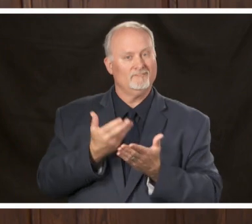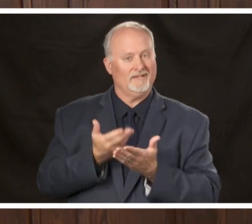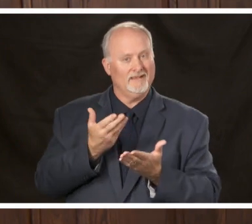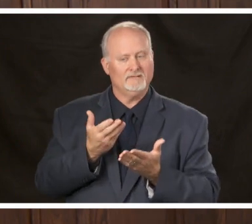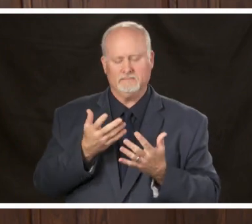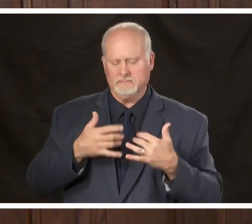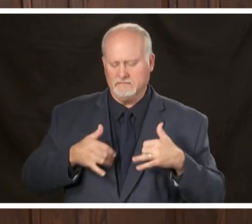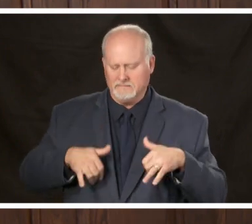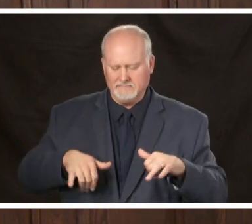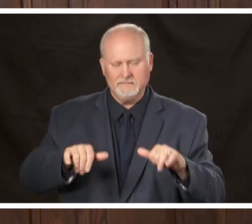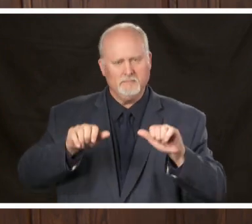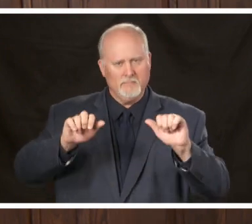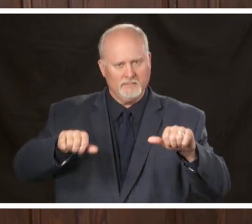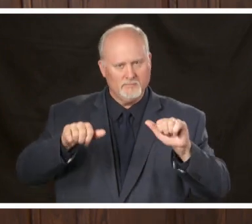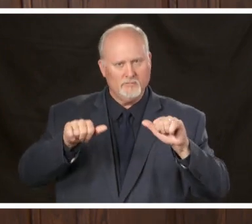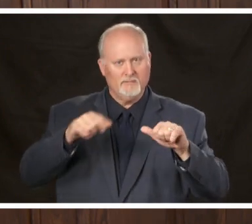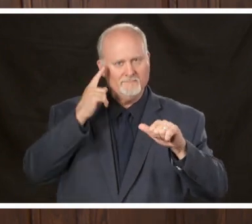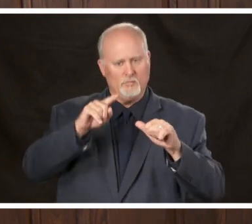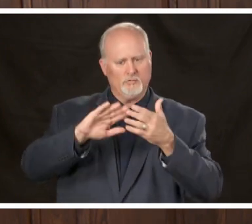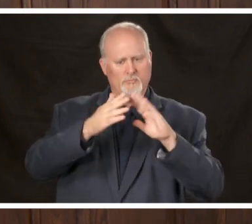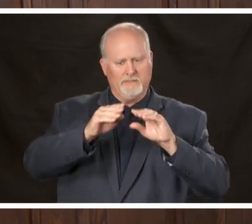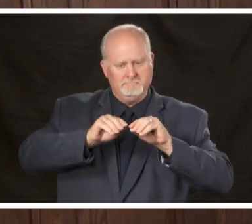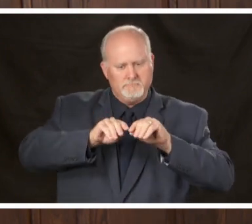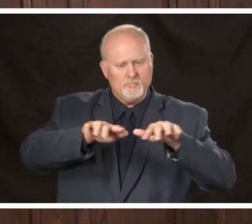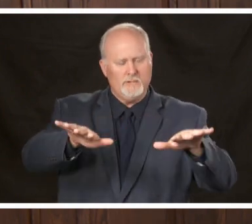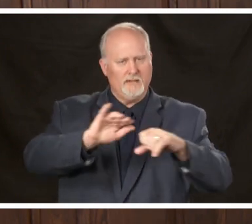the possibility of not only community spread but we need to take into account